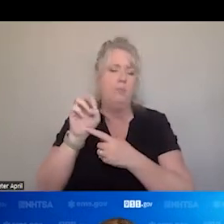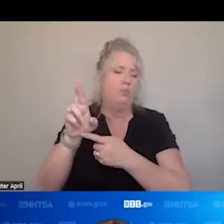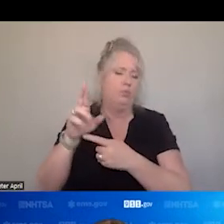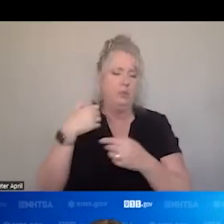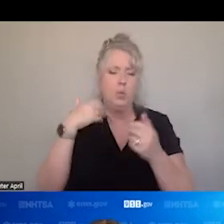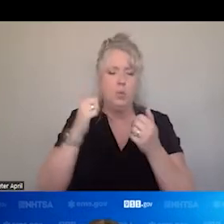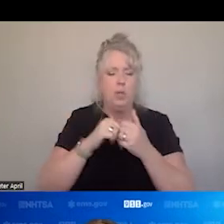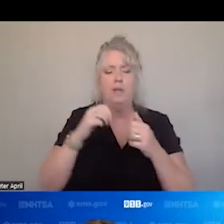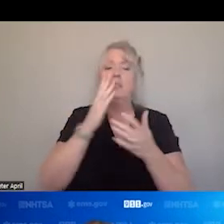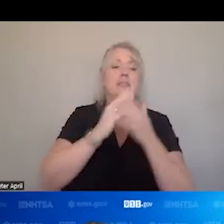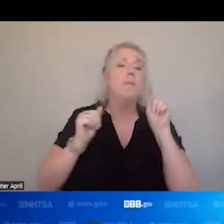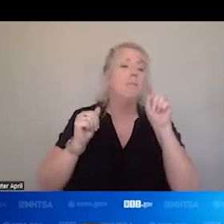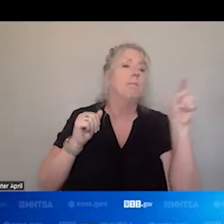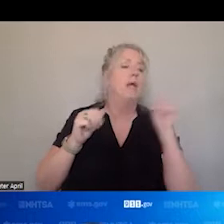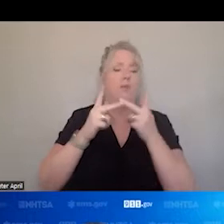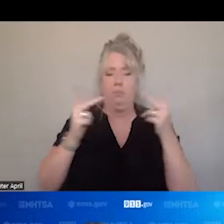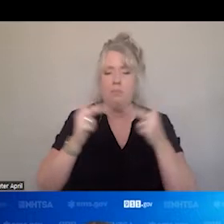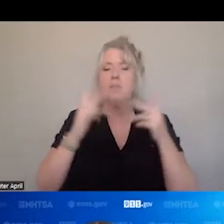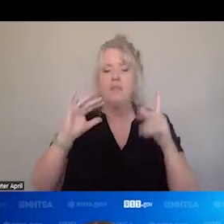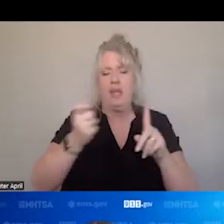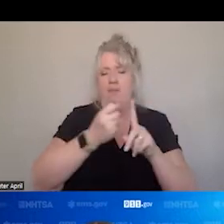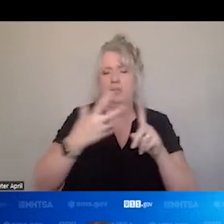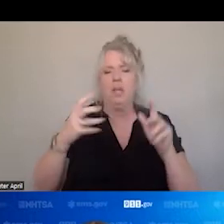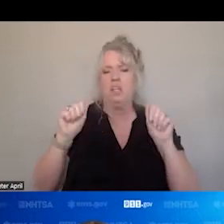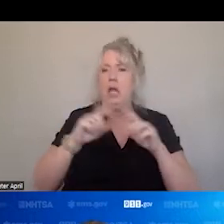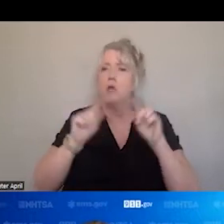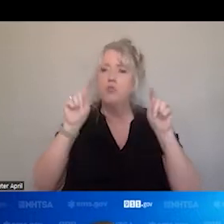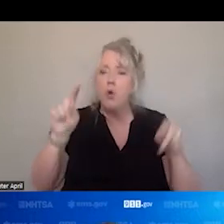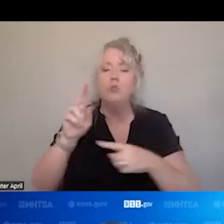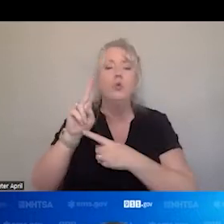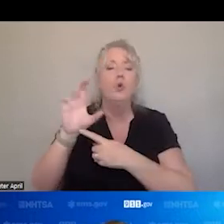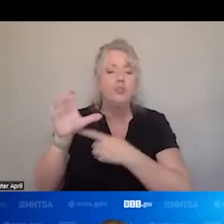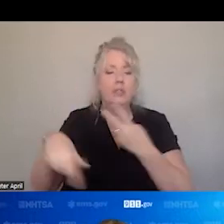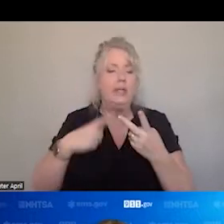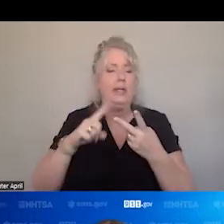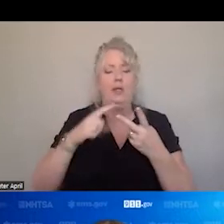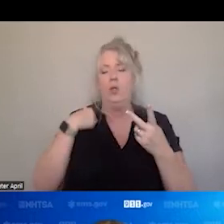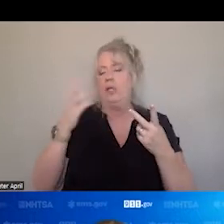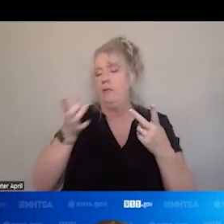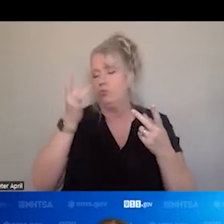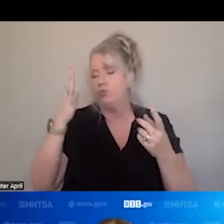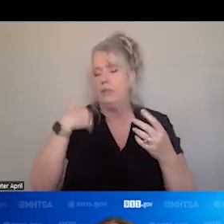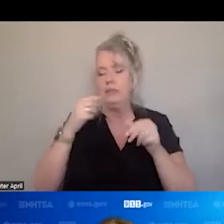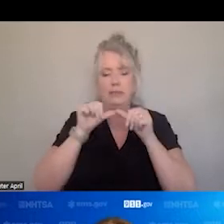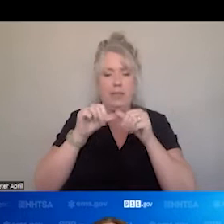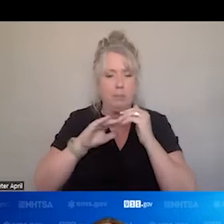JURISDICTIONS THEY EXPANDED THEY CAN GO TO URGENT CARE, CRISIS STABILIZATION CENTERS IF THEY EXIST,